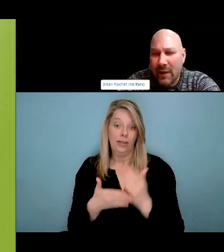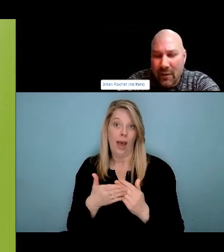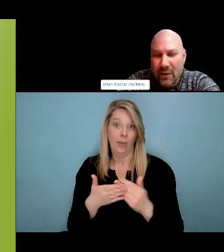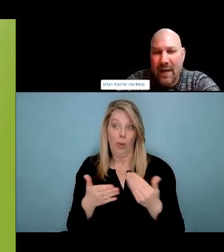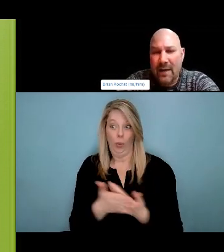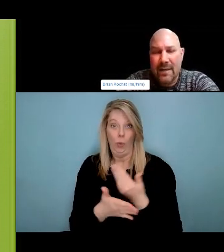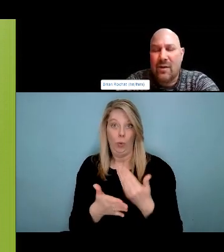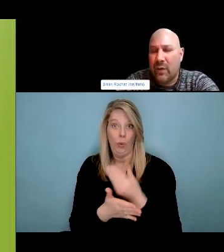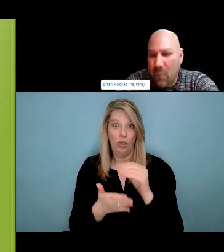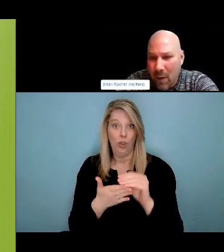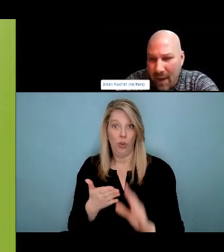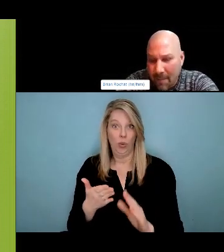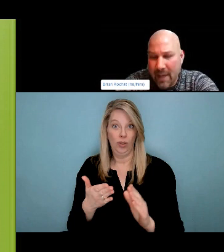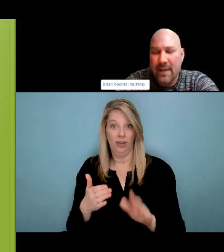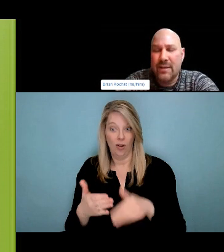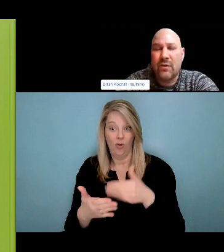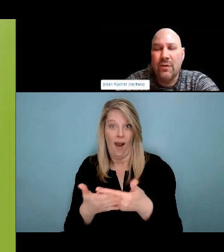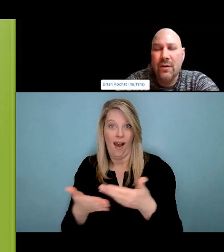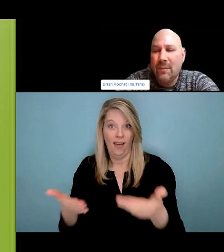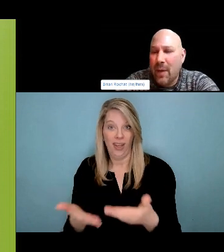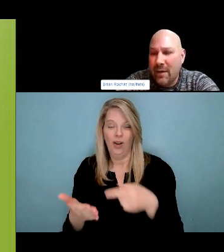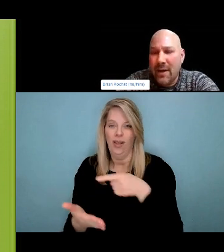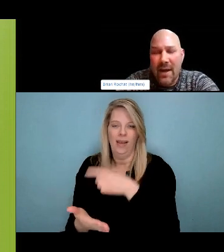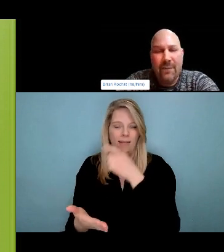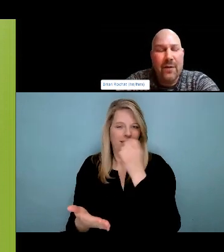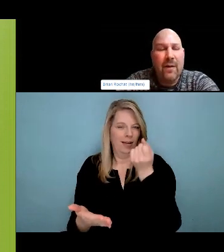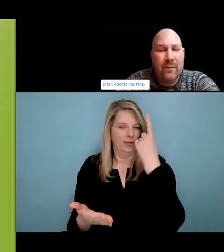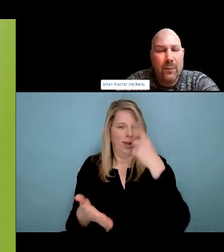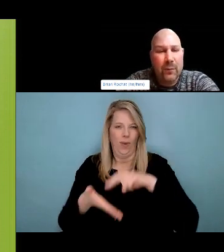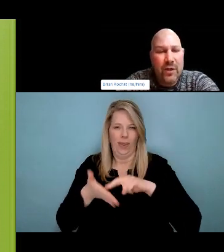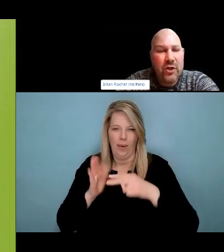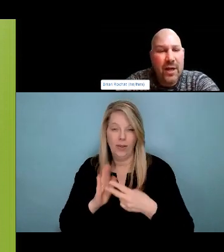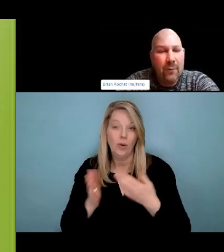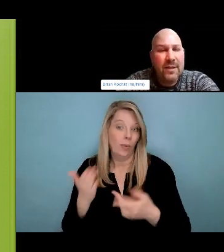be able to get feedback. From everybody, but let's see how we do here.